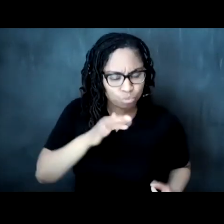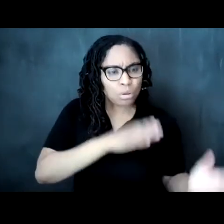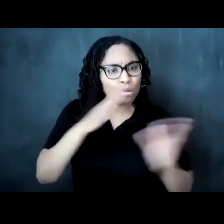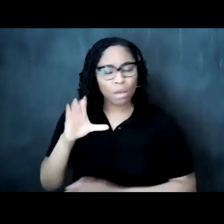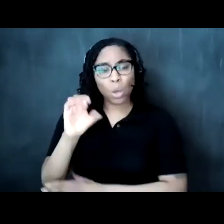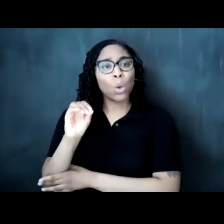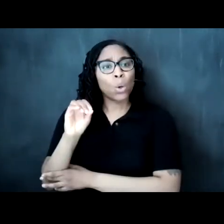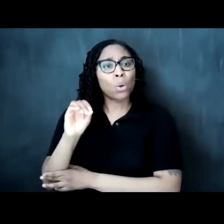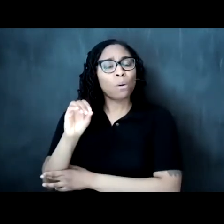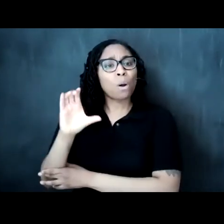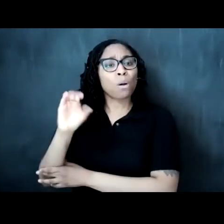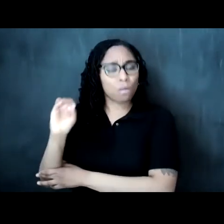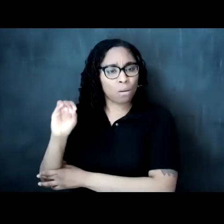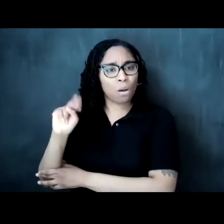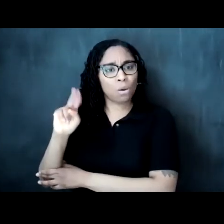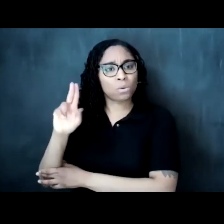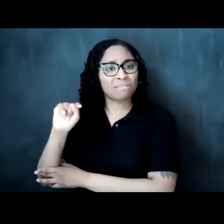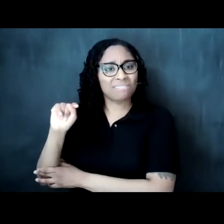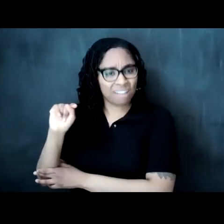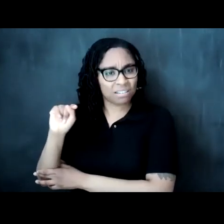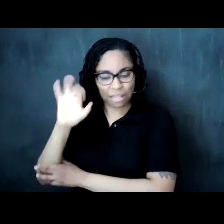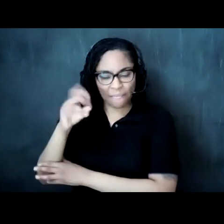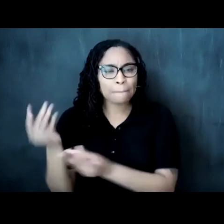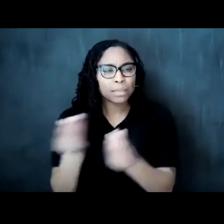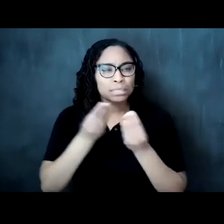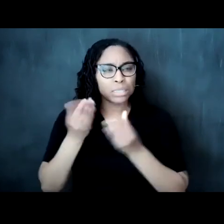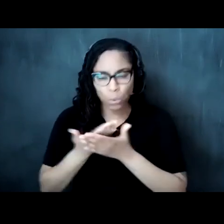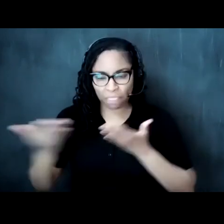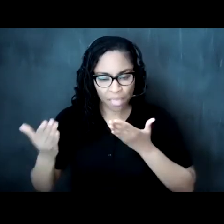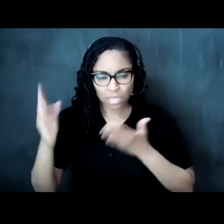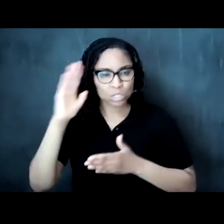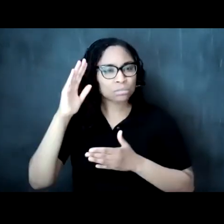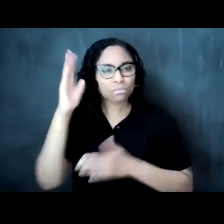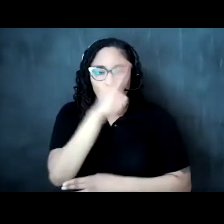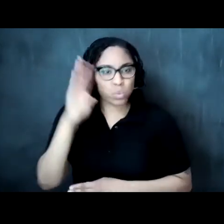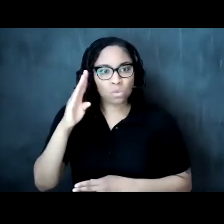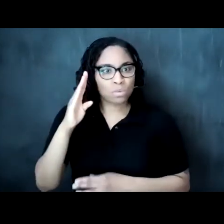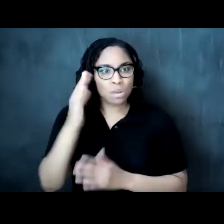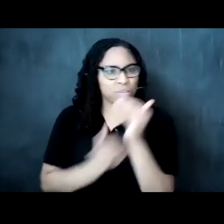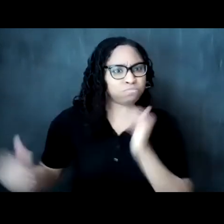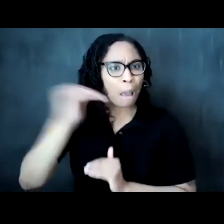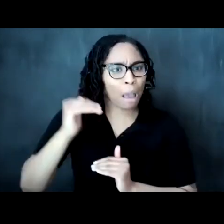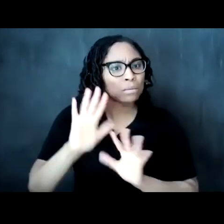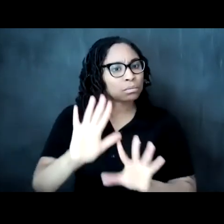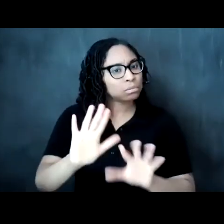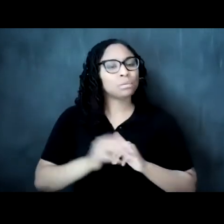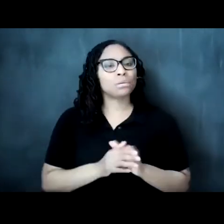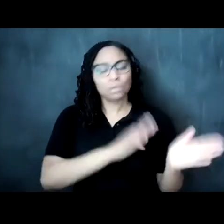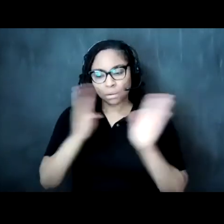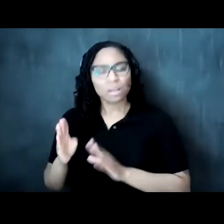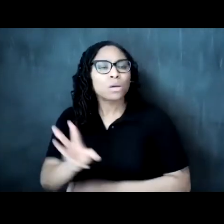such that her love for material things will never overtake her right the the water so that